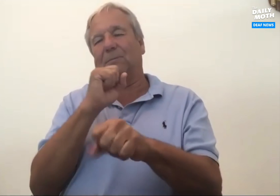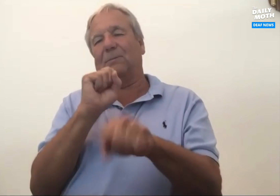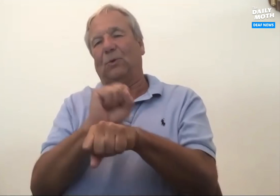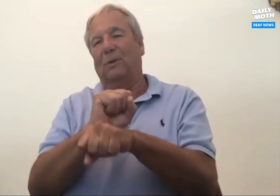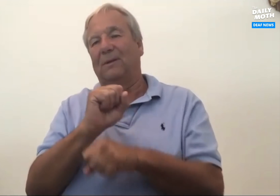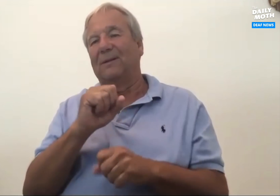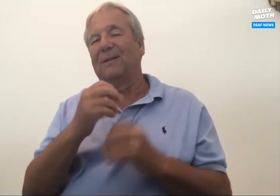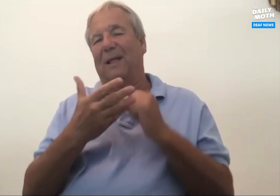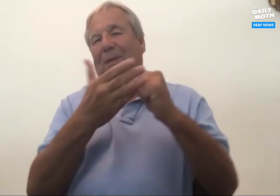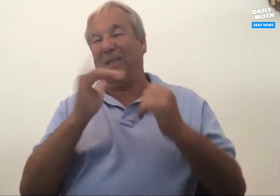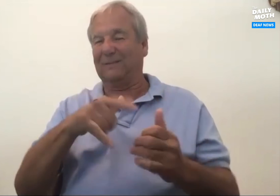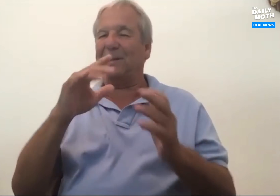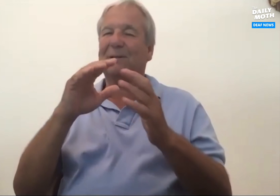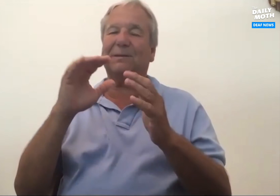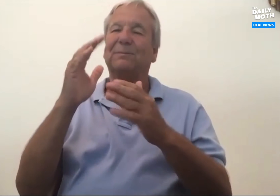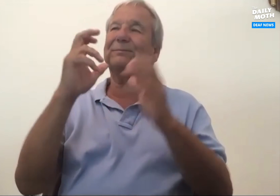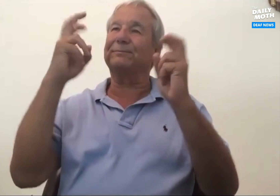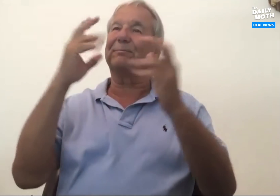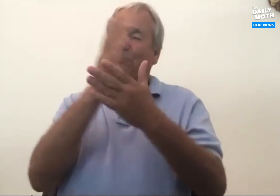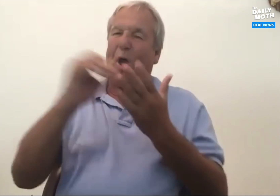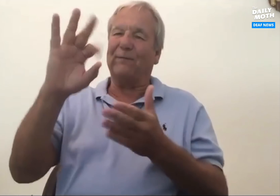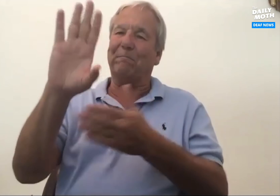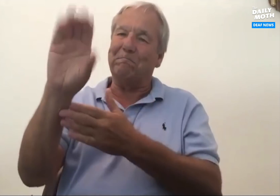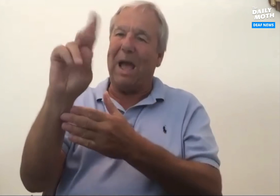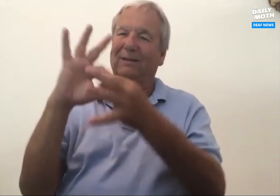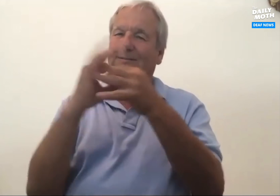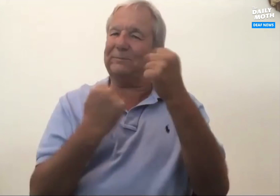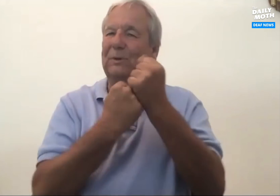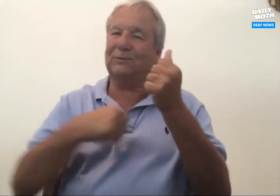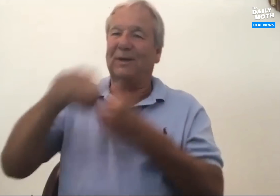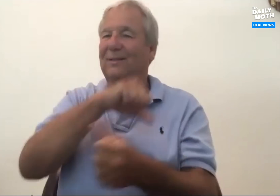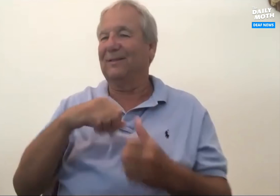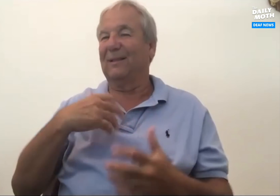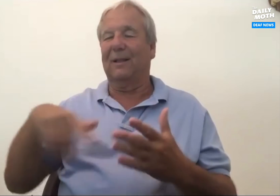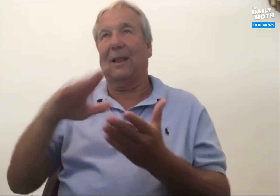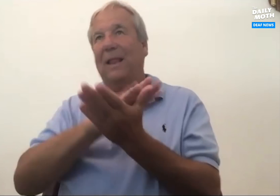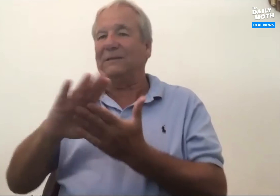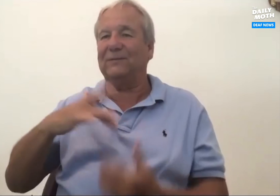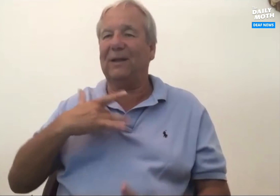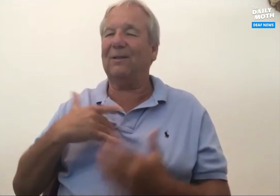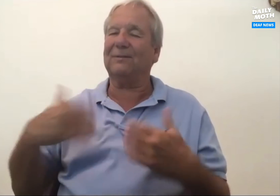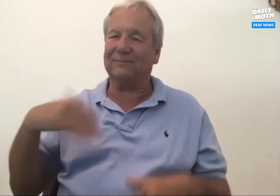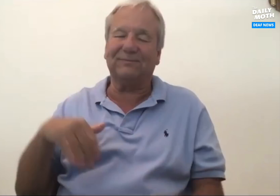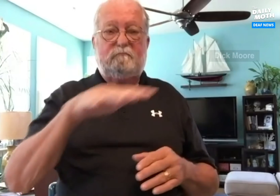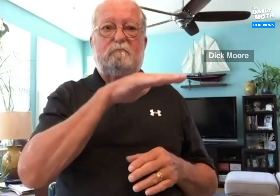I want to help deaf people get these jobs. That's a part of the bond we all have, we support each other. It's a really nice feeling!